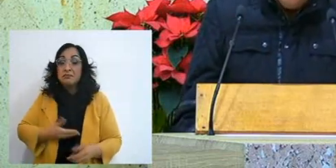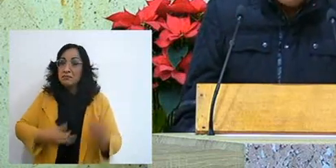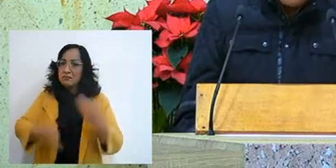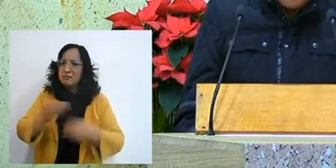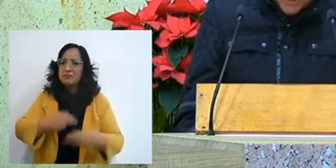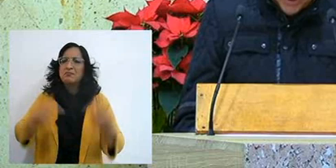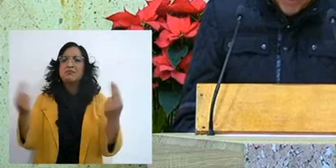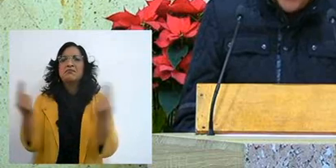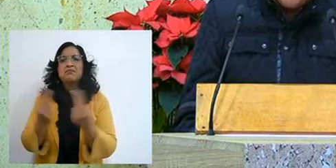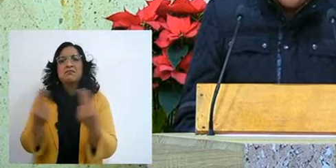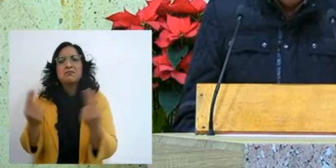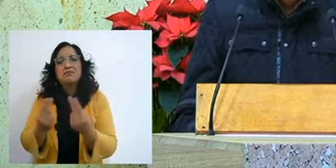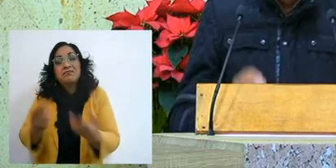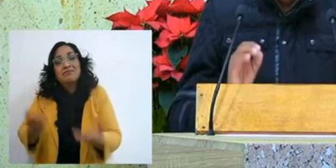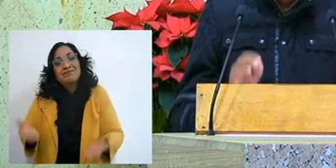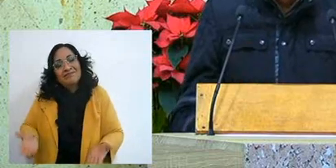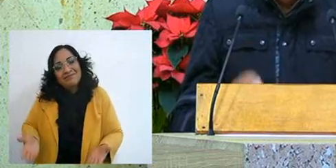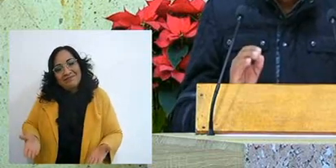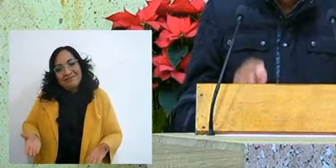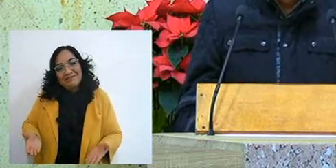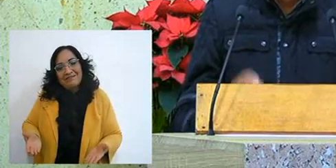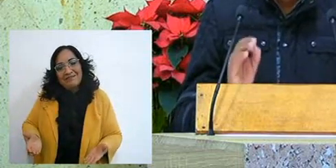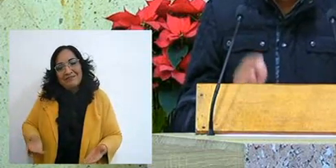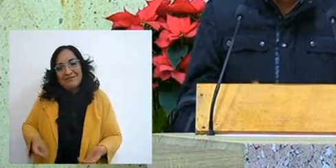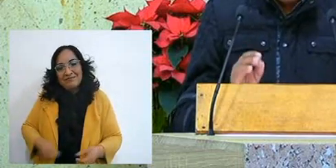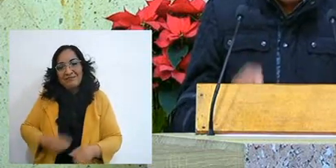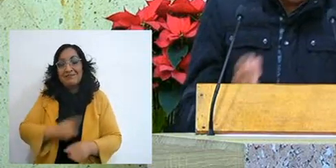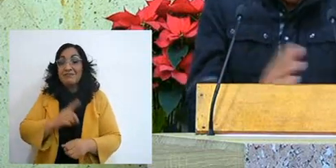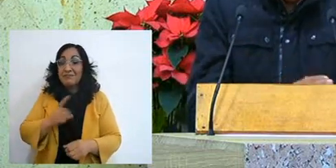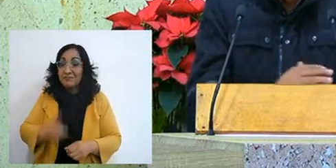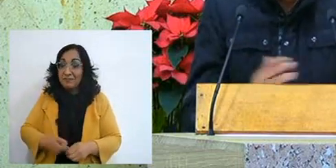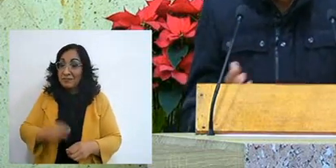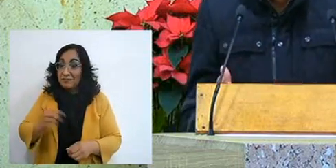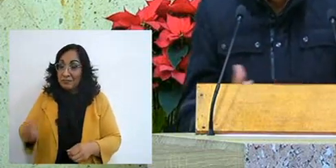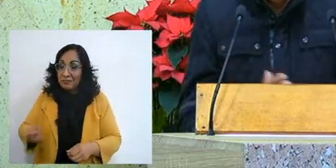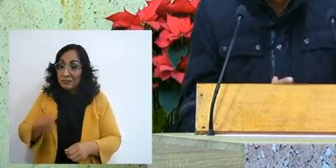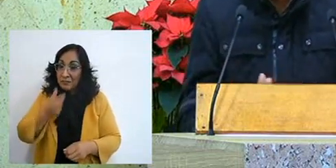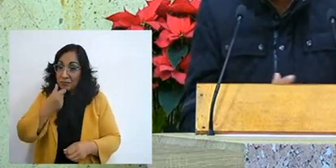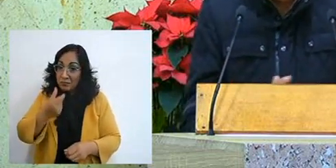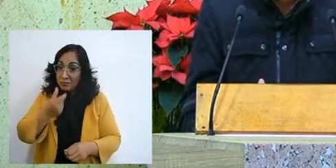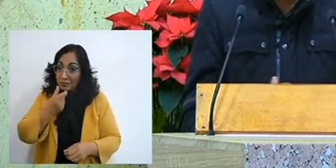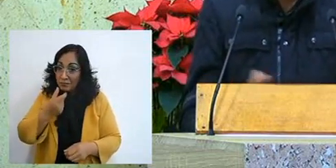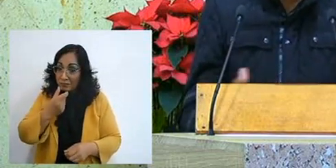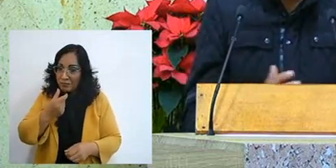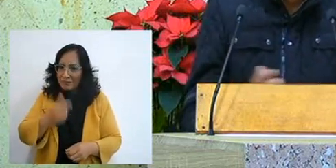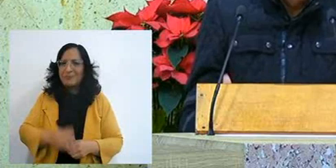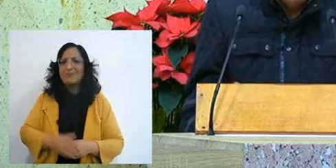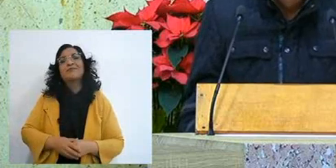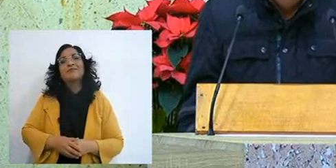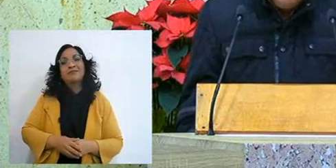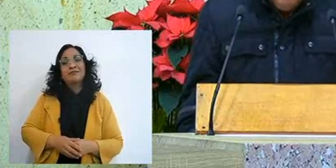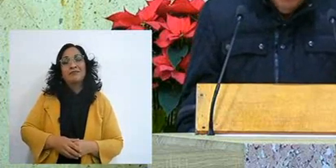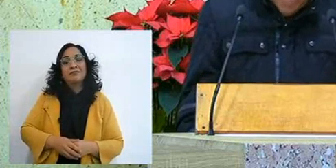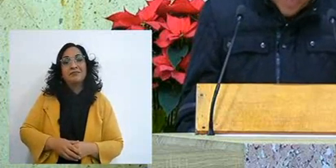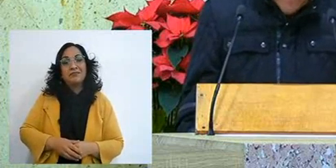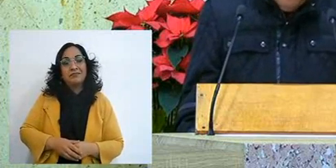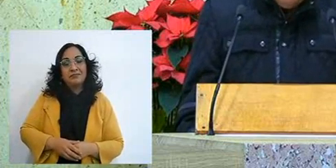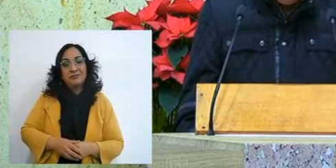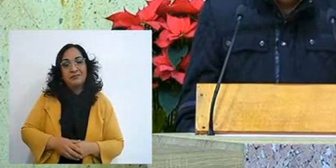and we are truly surprised that every time we went to get some medicine, and at that time they were very scarce, they were exhausted,